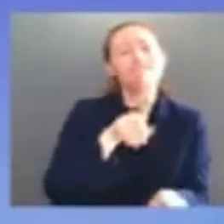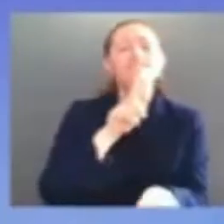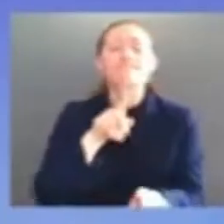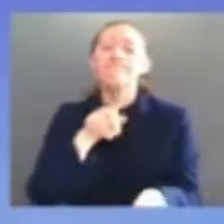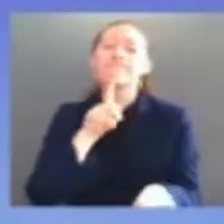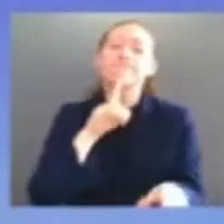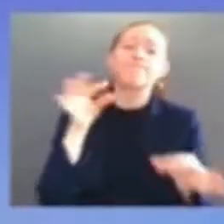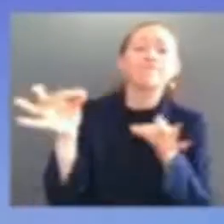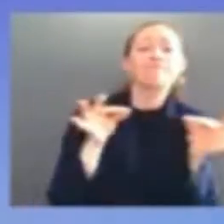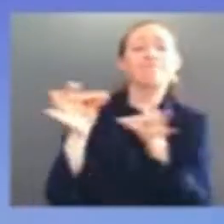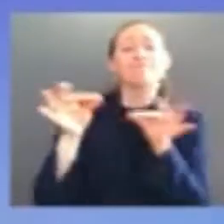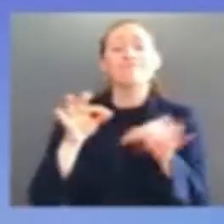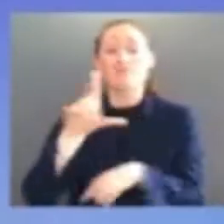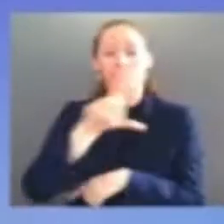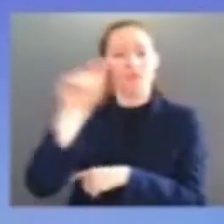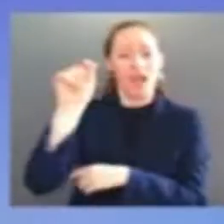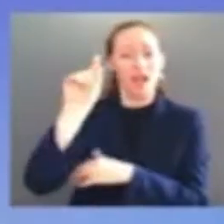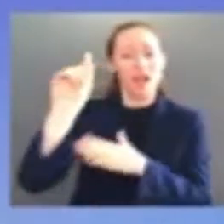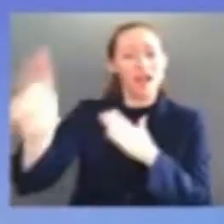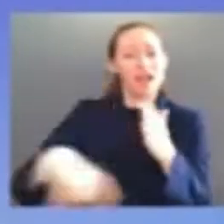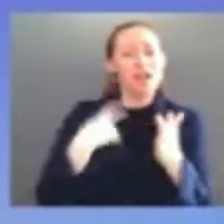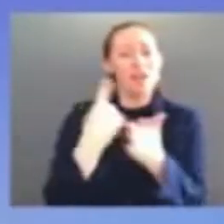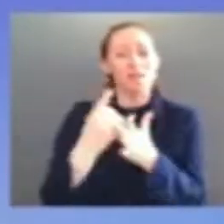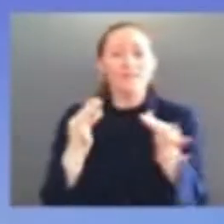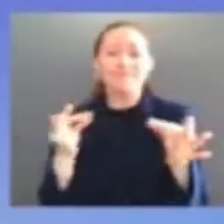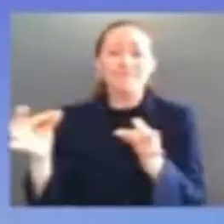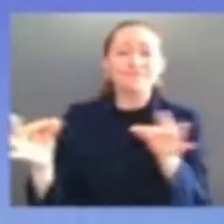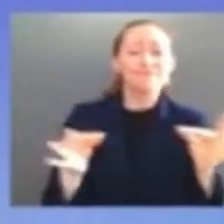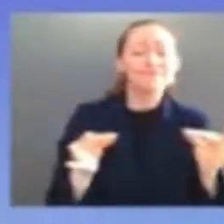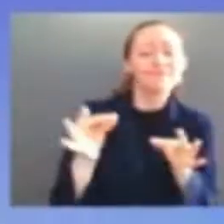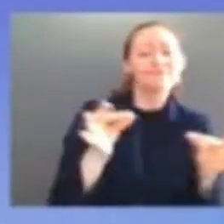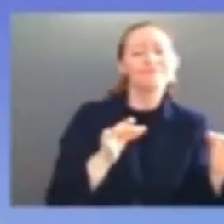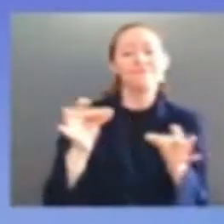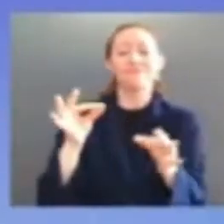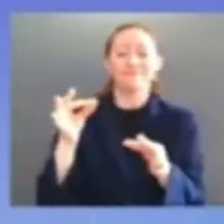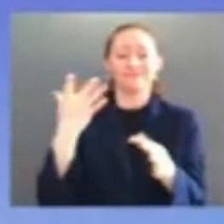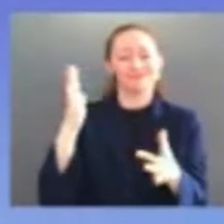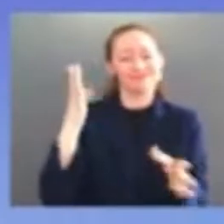herself available to every single senator who wanted to speak to her and spoke for more than